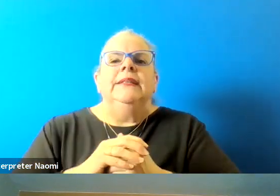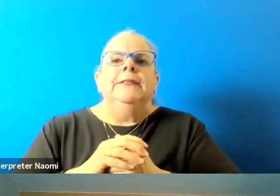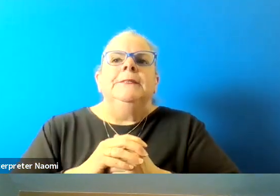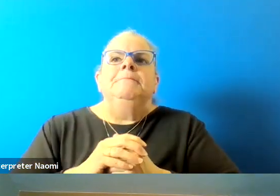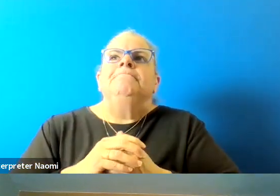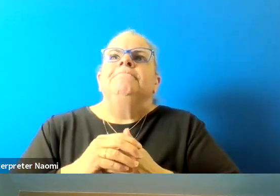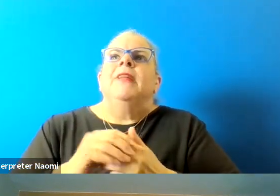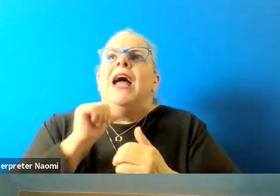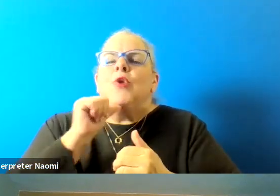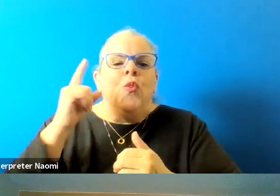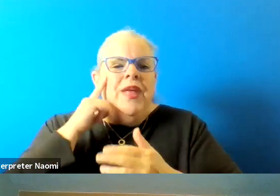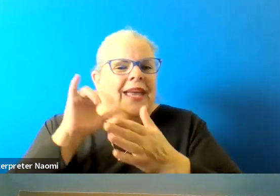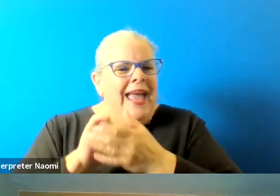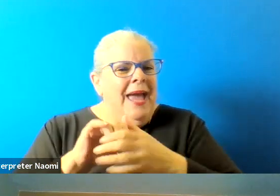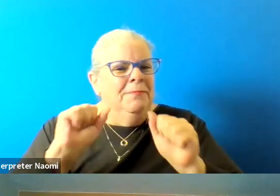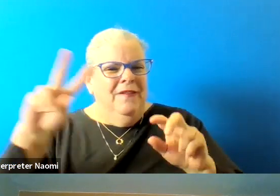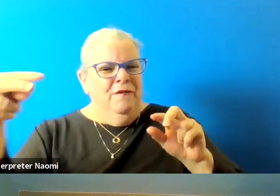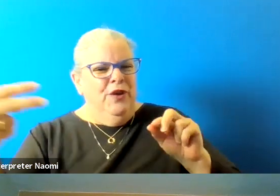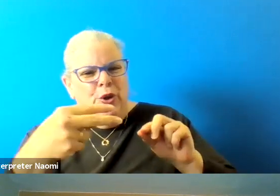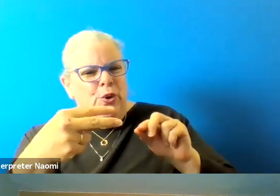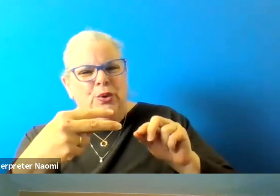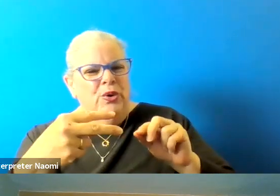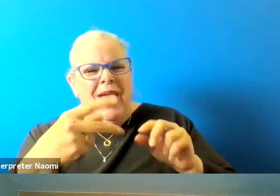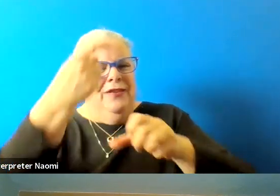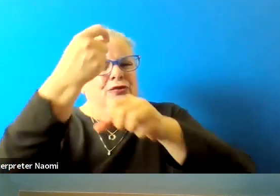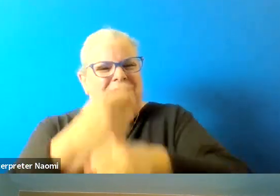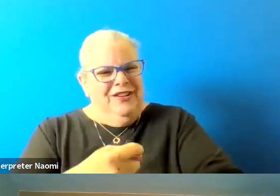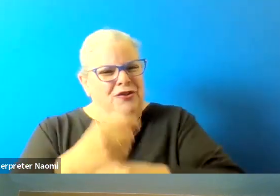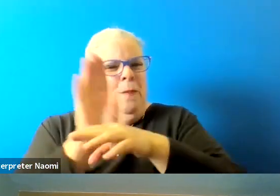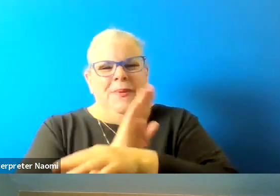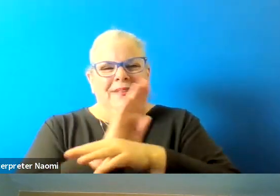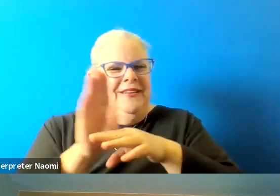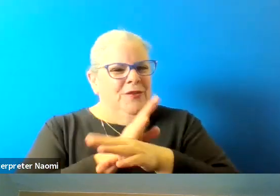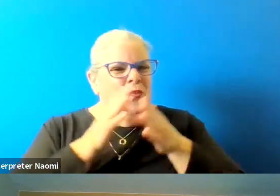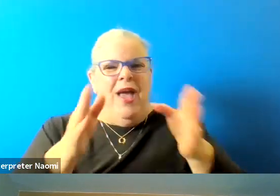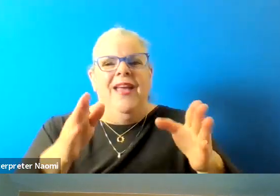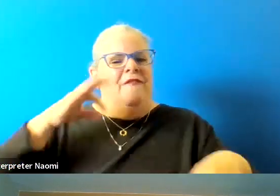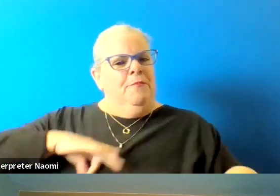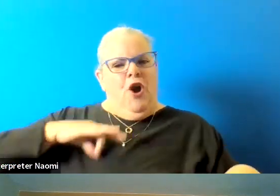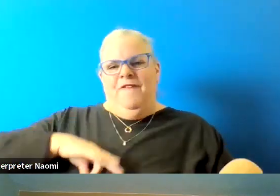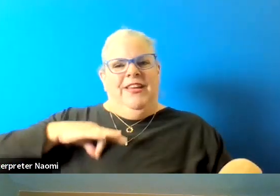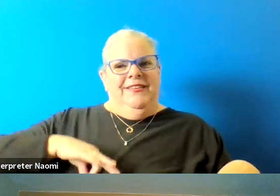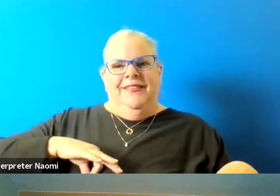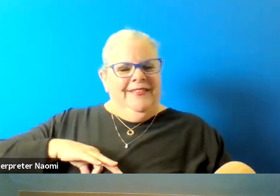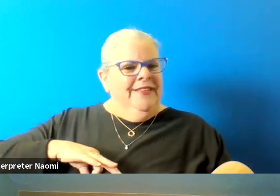I don't think it can be viewed as an a traditional business sense of a profit center, something that you spend money on,